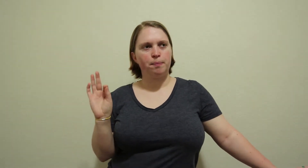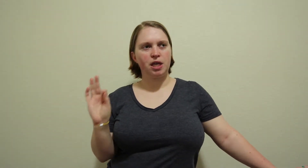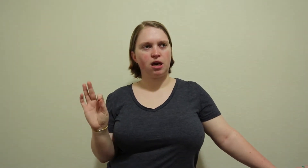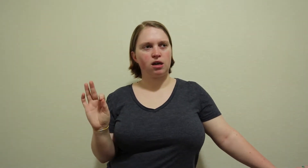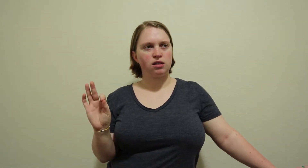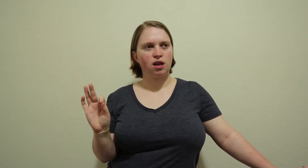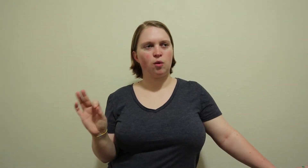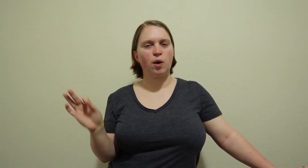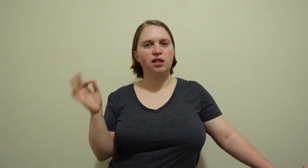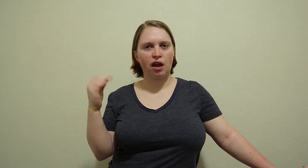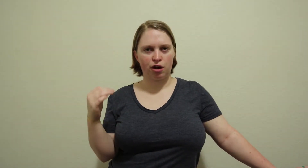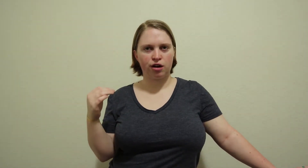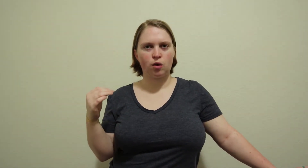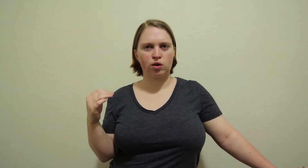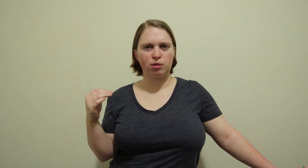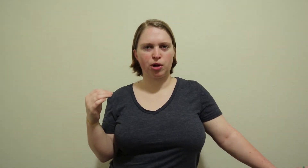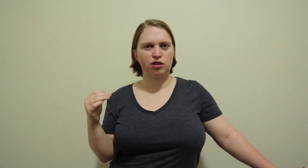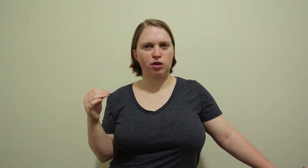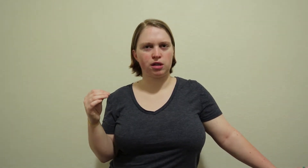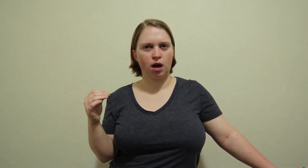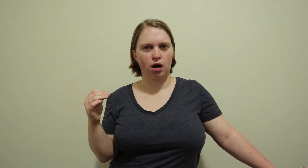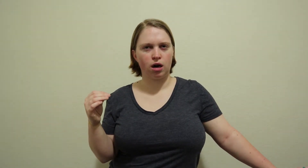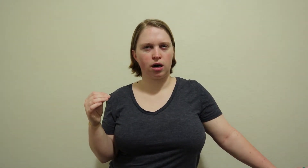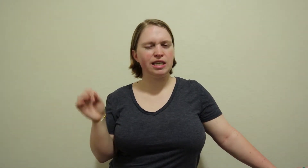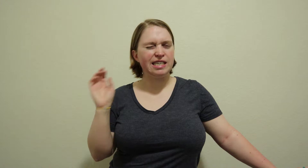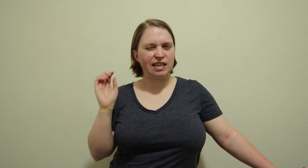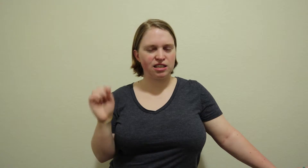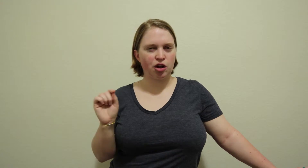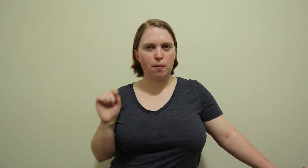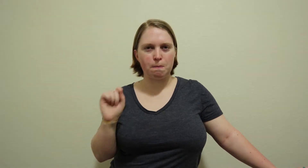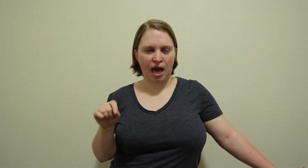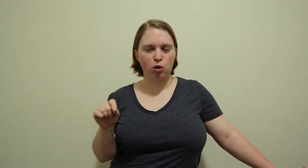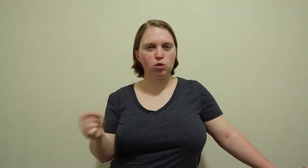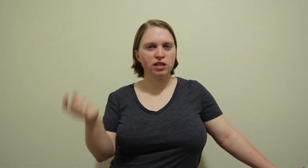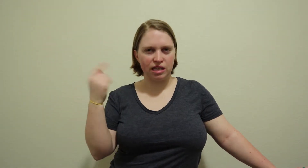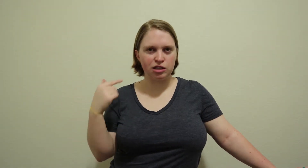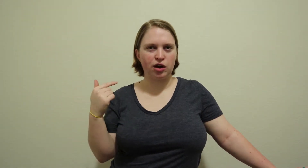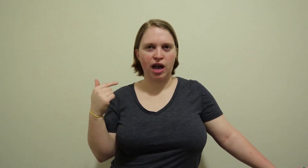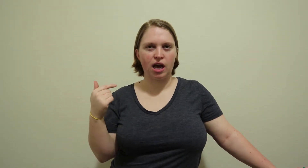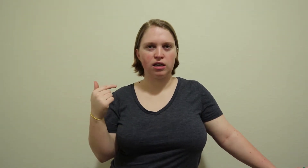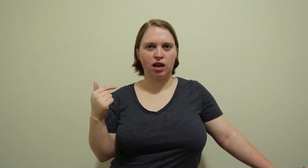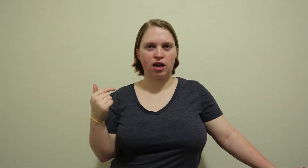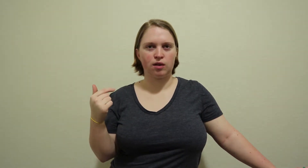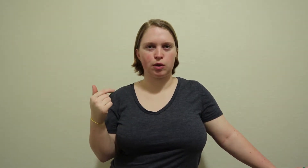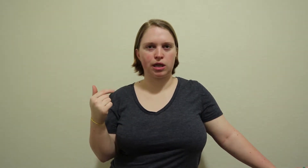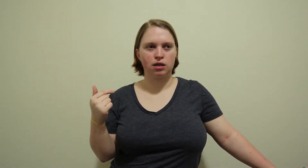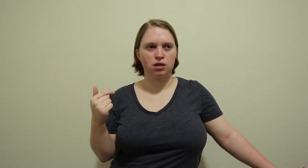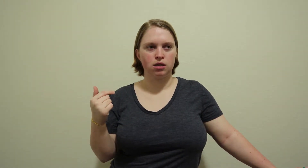because when they heard Cochlear Implant, they were like uh, is there metal in your head and we're like